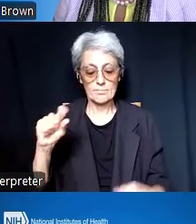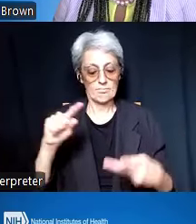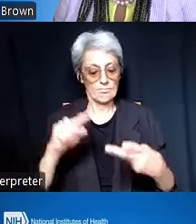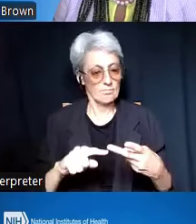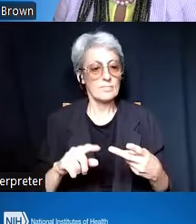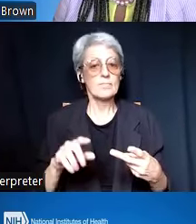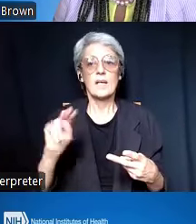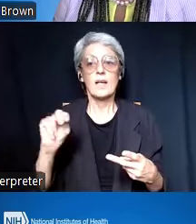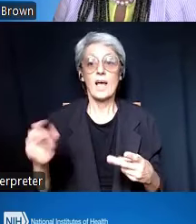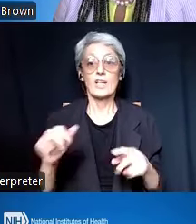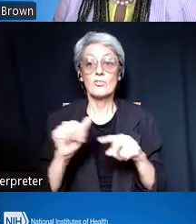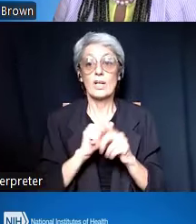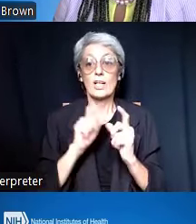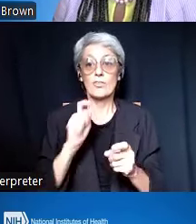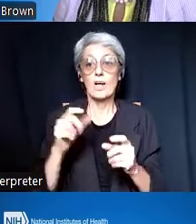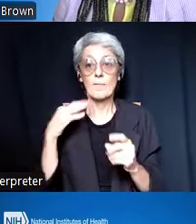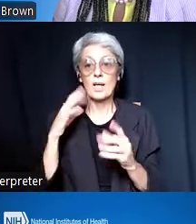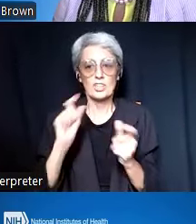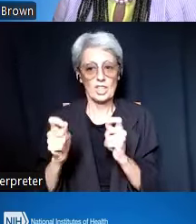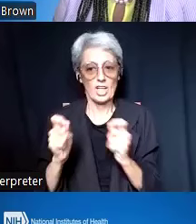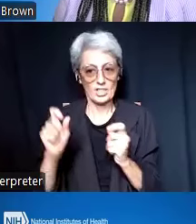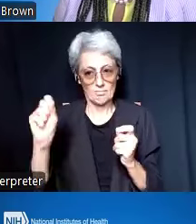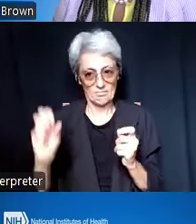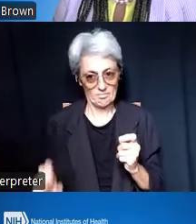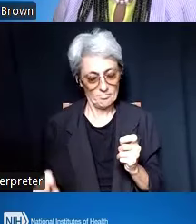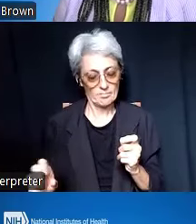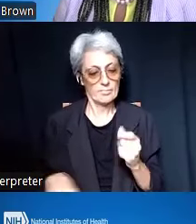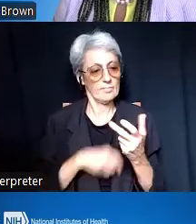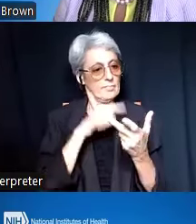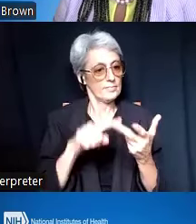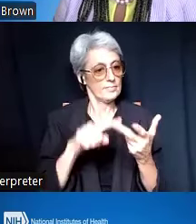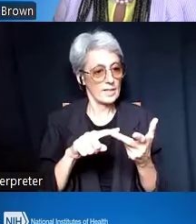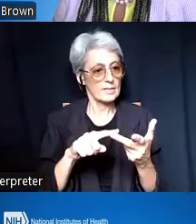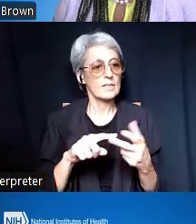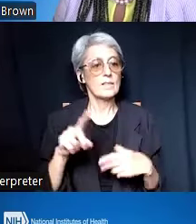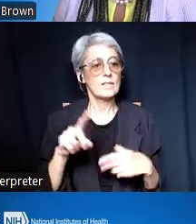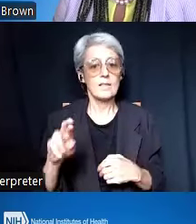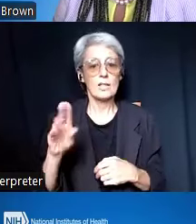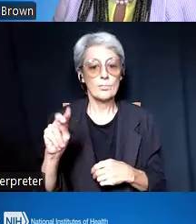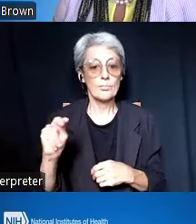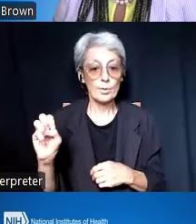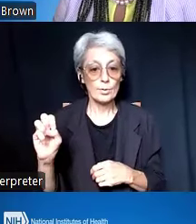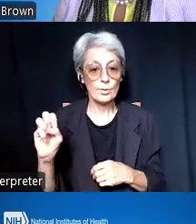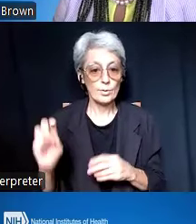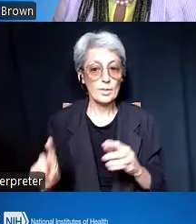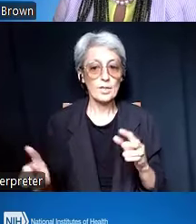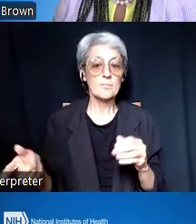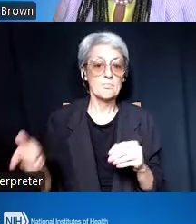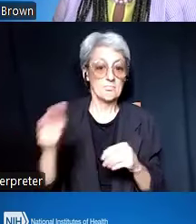Training Grant applications. And then we will have Dr. Boone back, that will talk about the implementation plans,